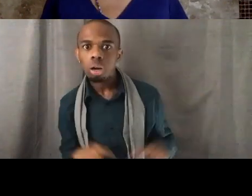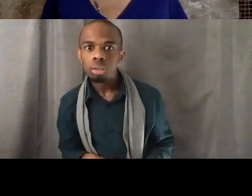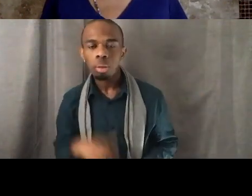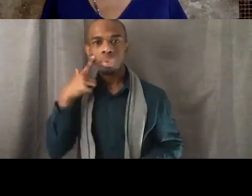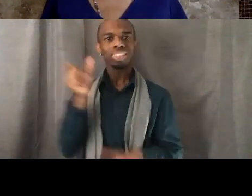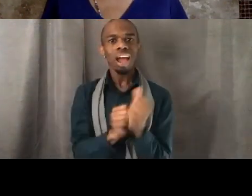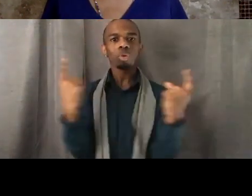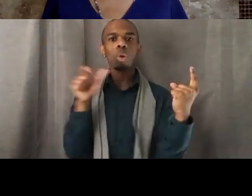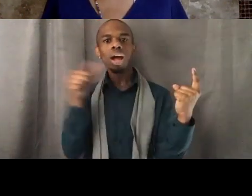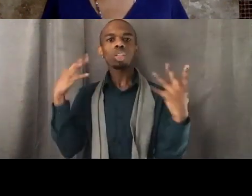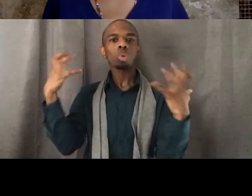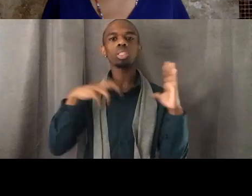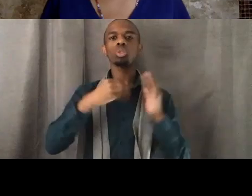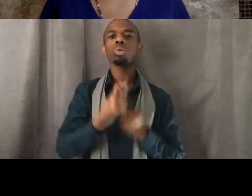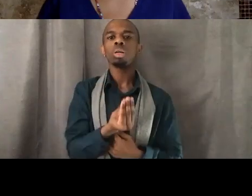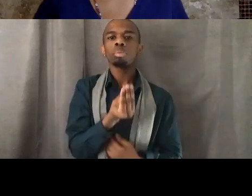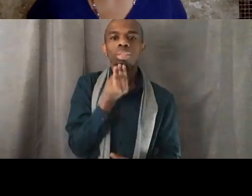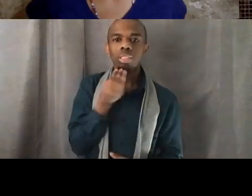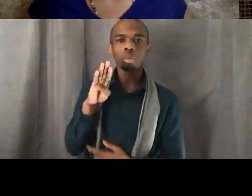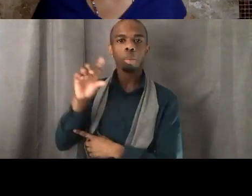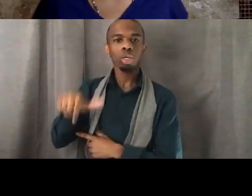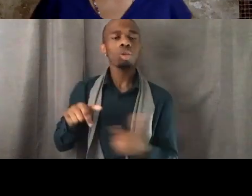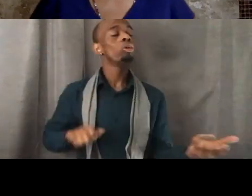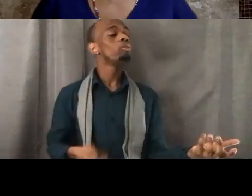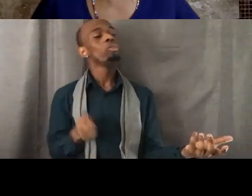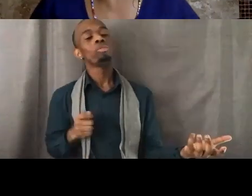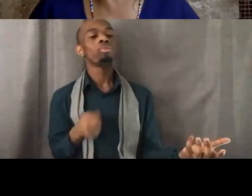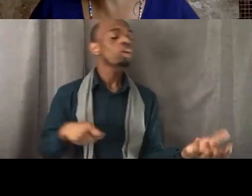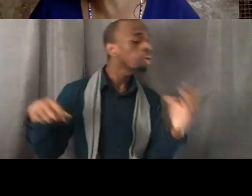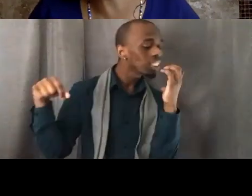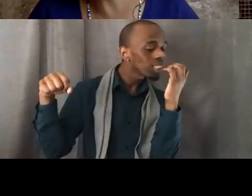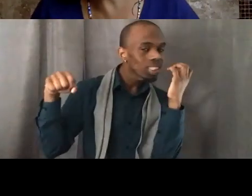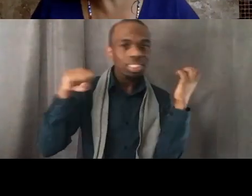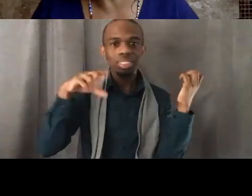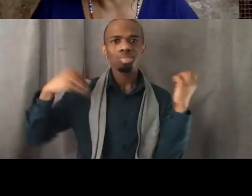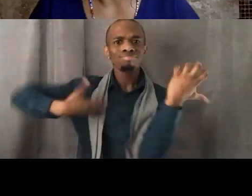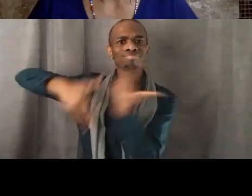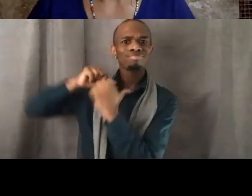and be in the park with their families too. And so those are my victories for the week